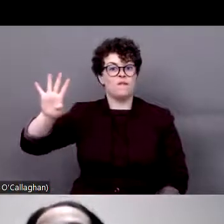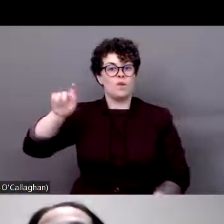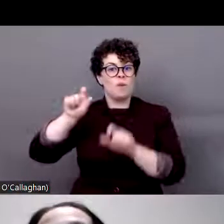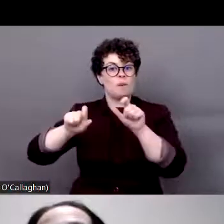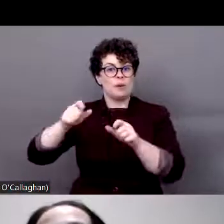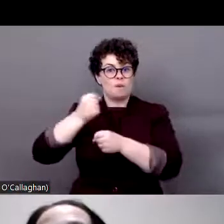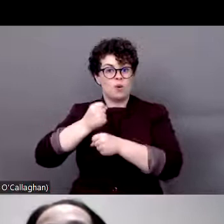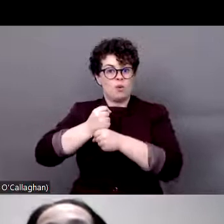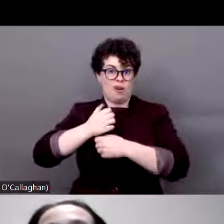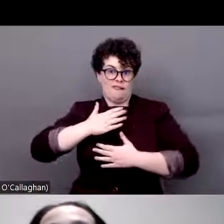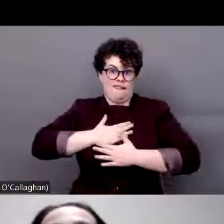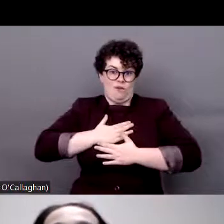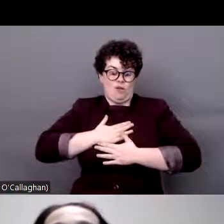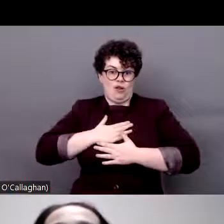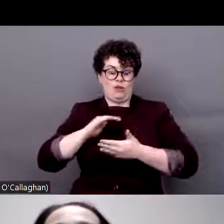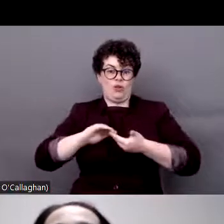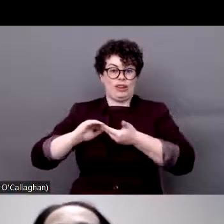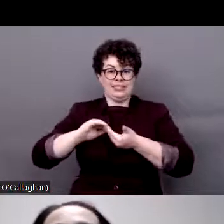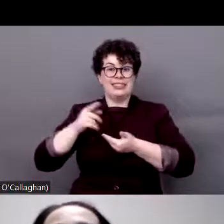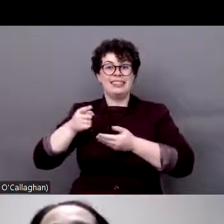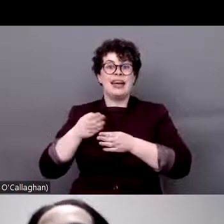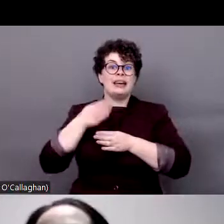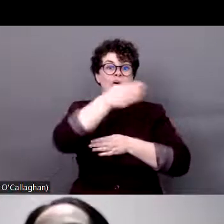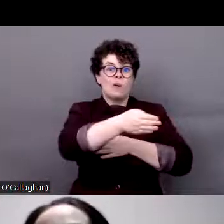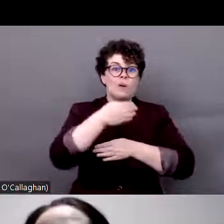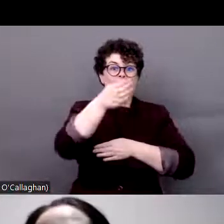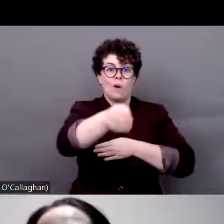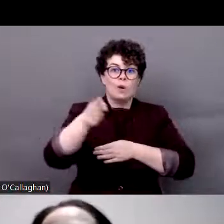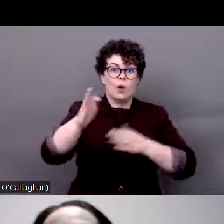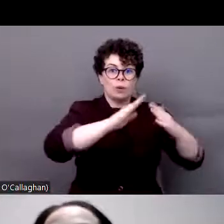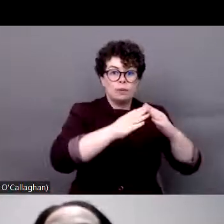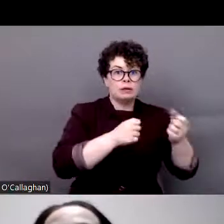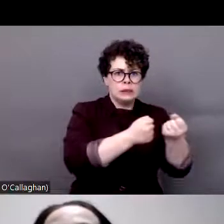mediators, people who work in communities and state administration.